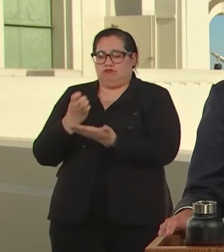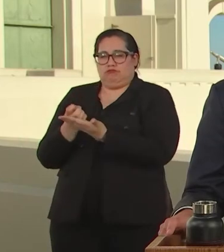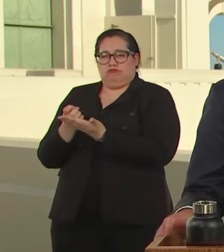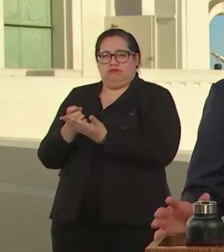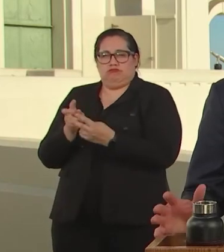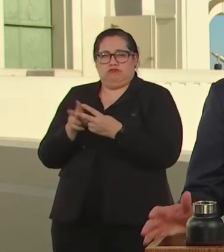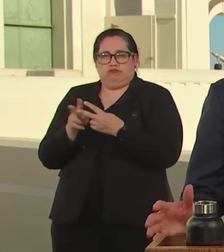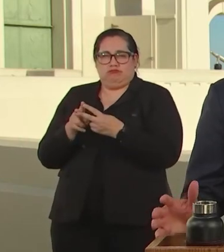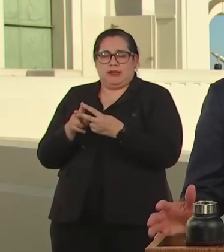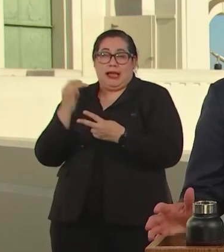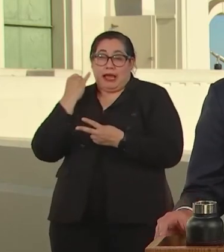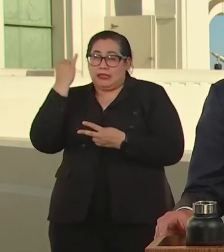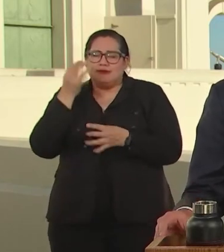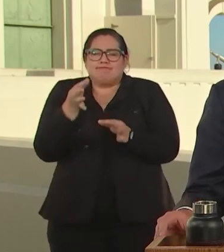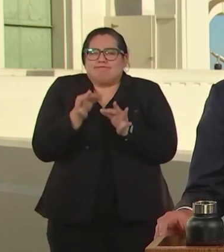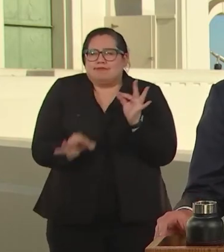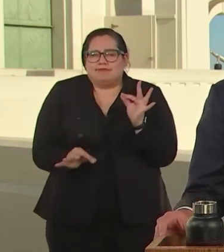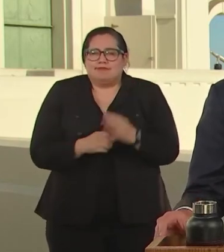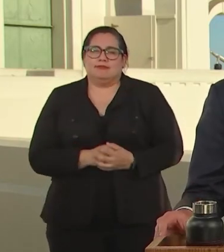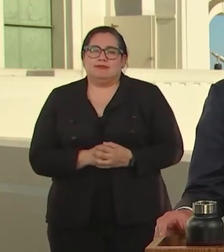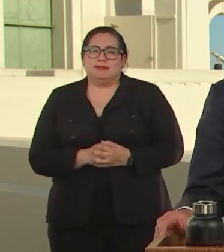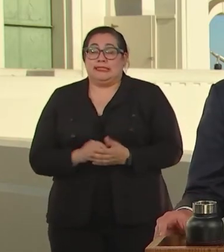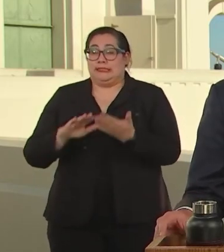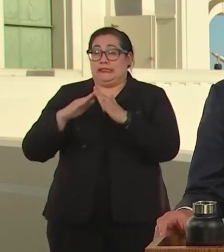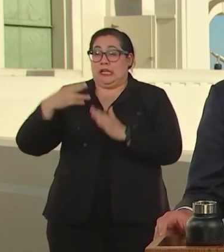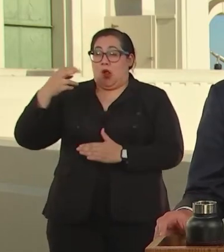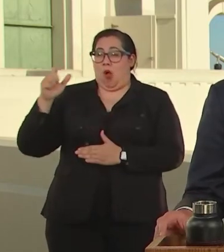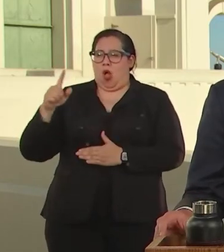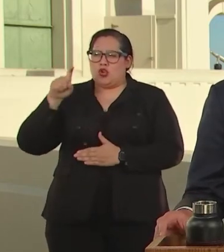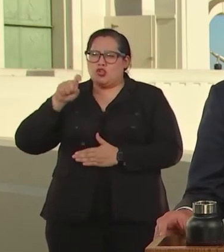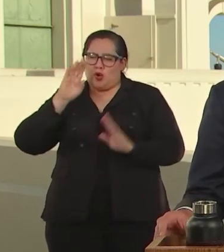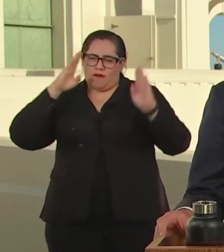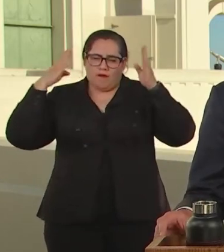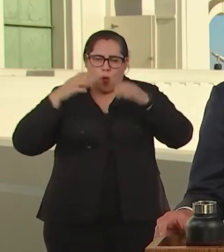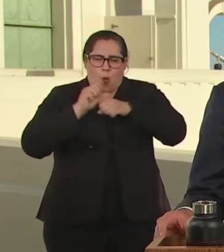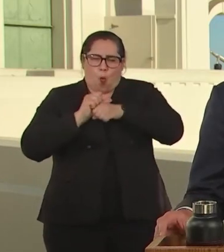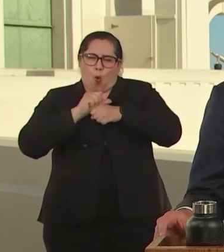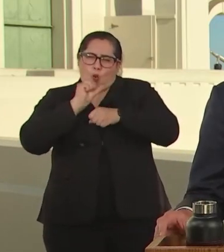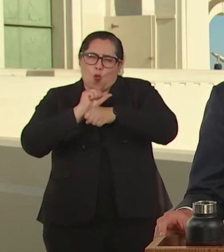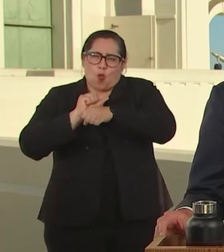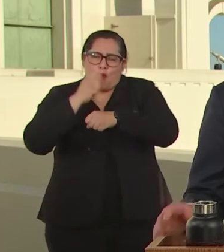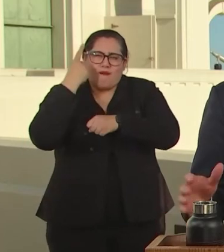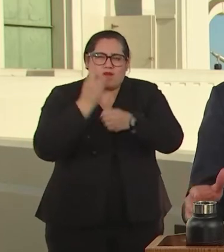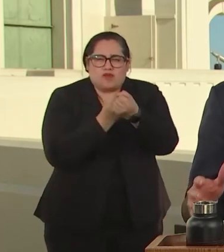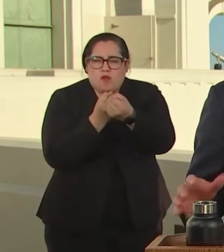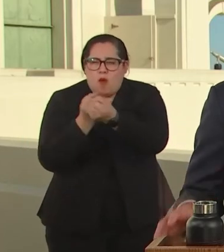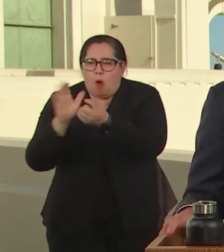Mayor Garcetti: GOOD EVENING ANGELINOS. CITY HALL SHOULD WORK FOR ALL ANGELINOS AND ANGELINOS SHOULD